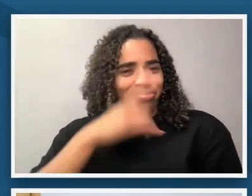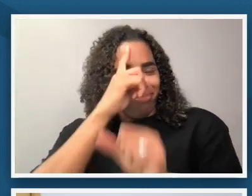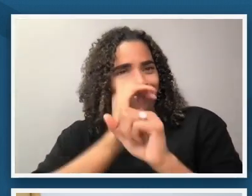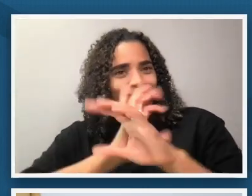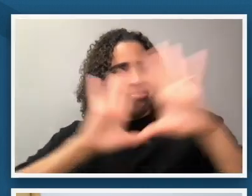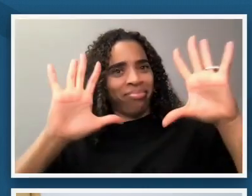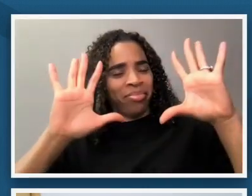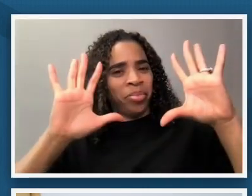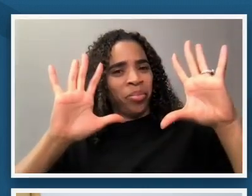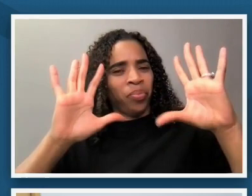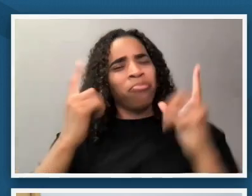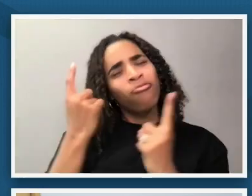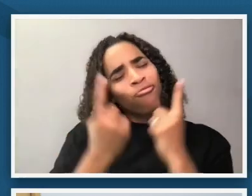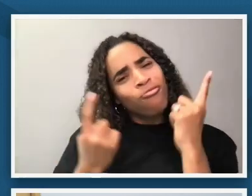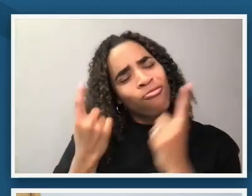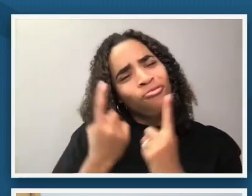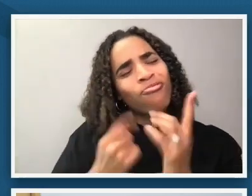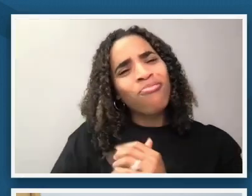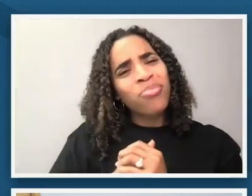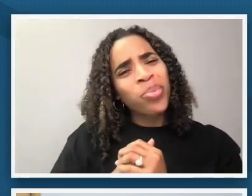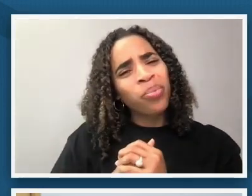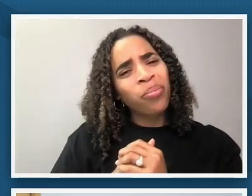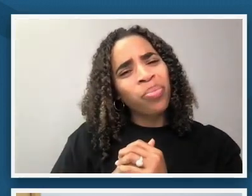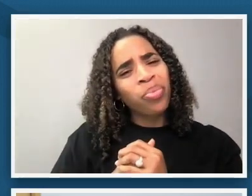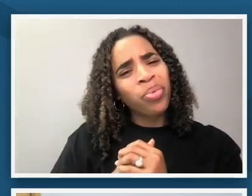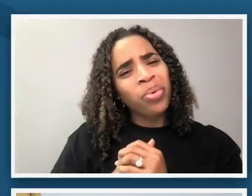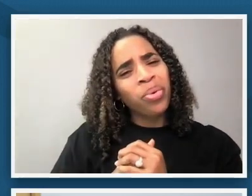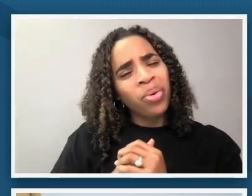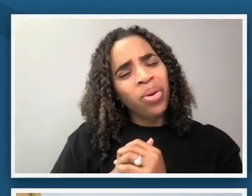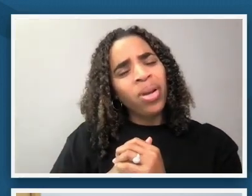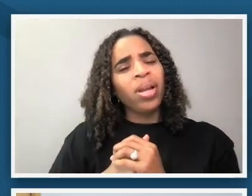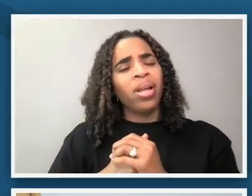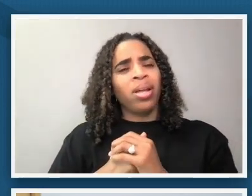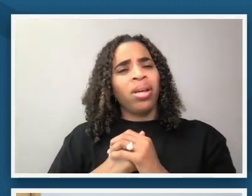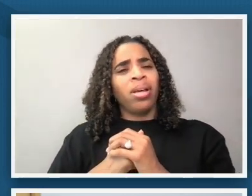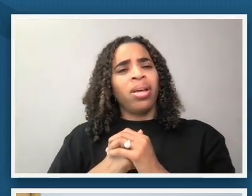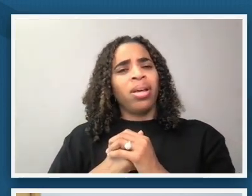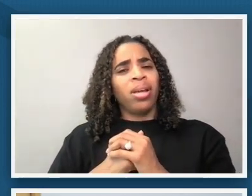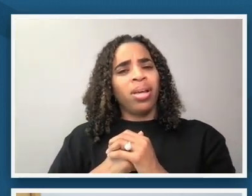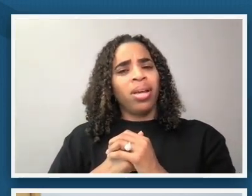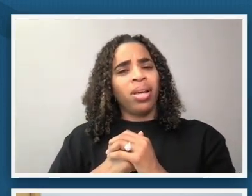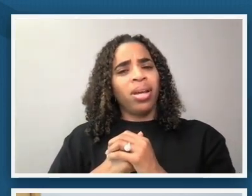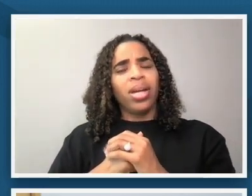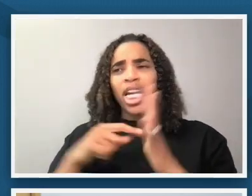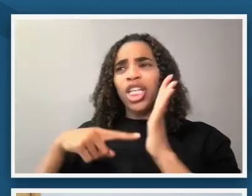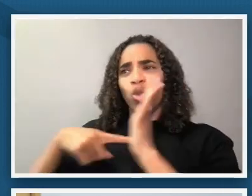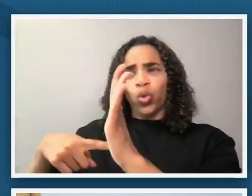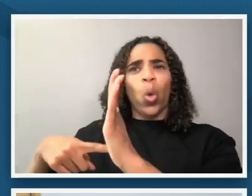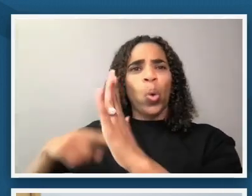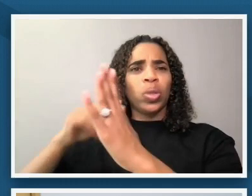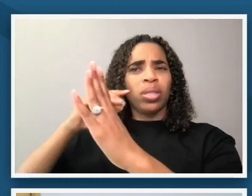just kind of think of what the ability to be able to kind of present a barrier